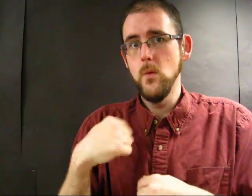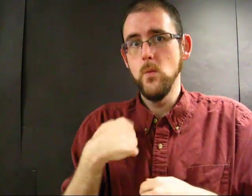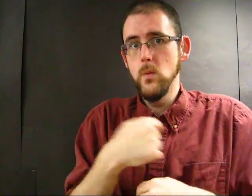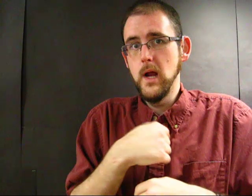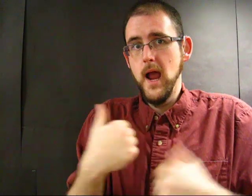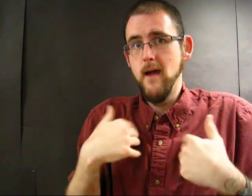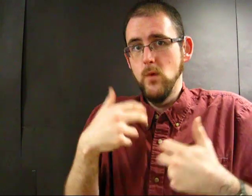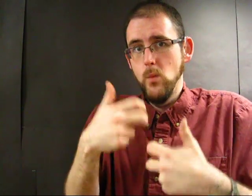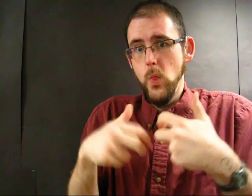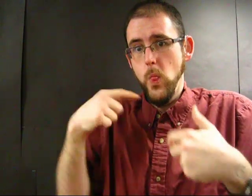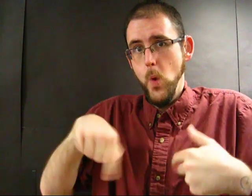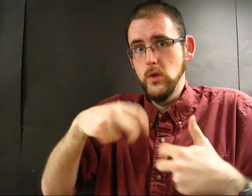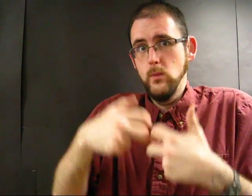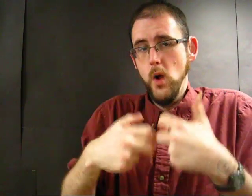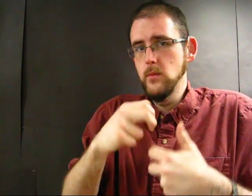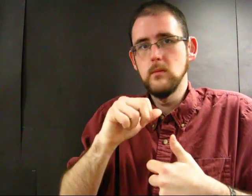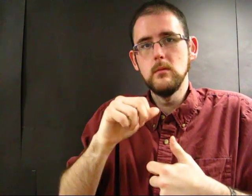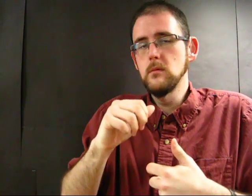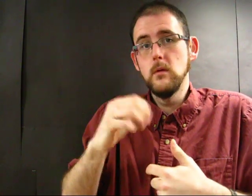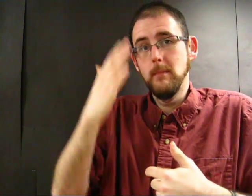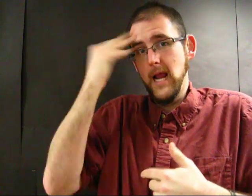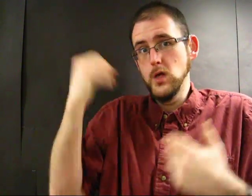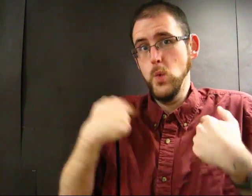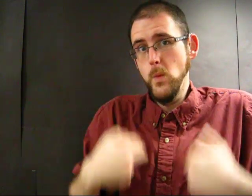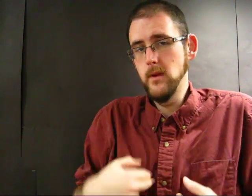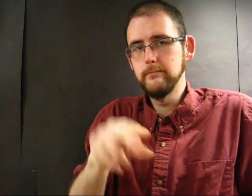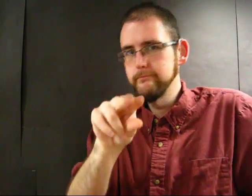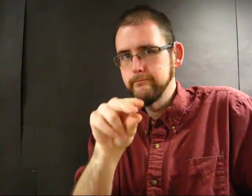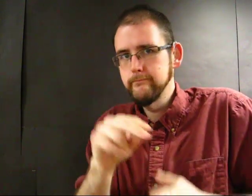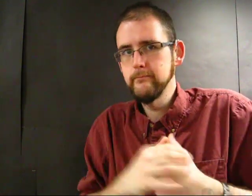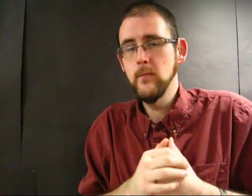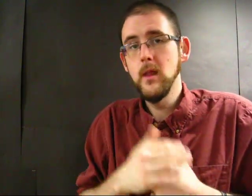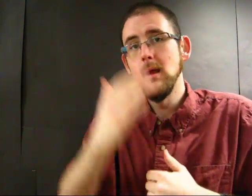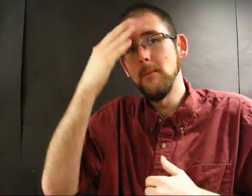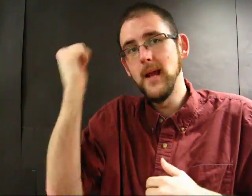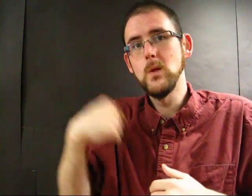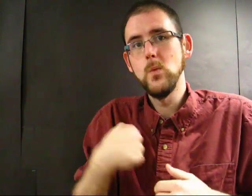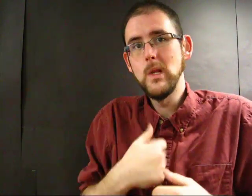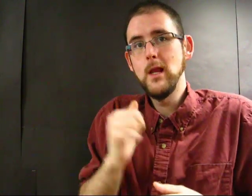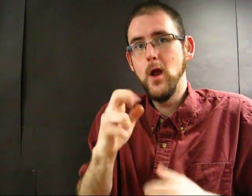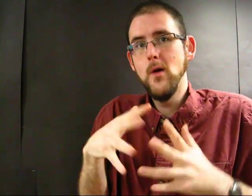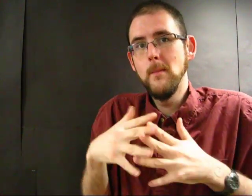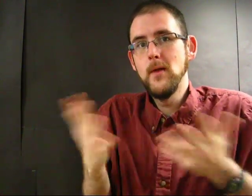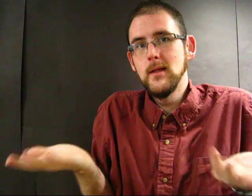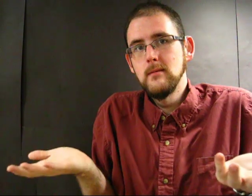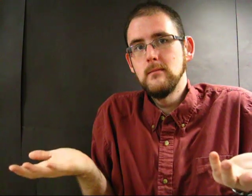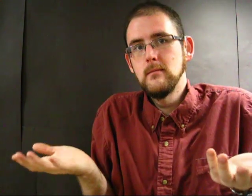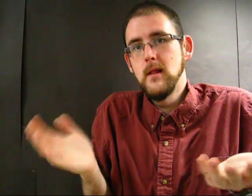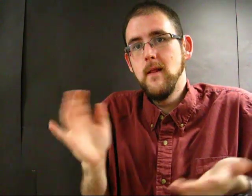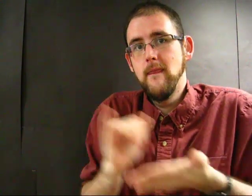We don't have those problems because we're human. We have them because we're American.